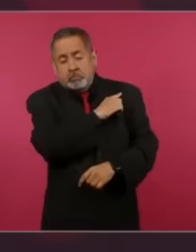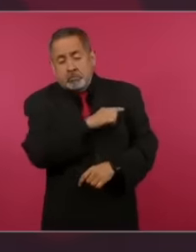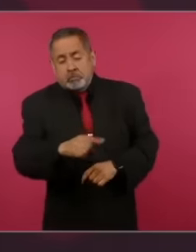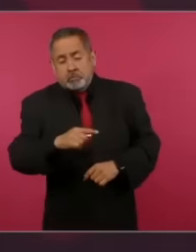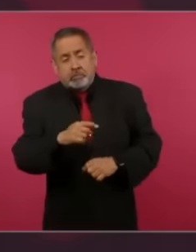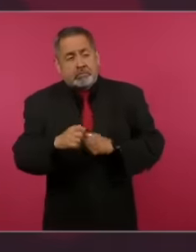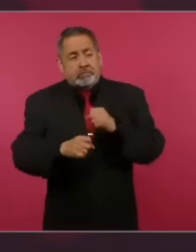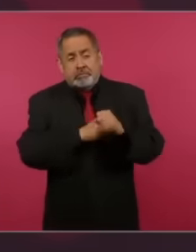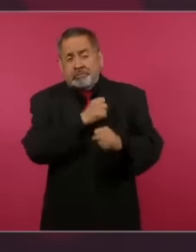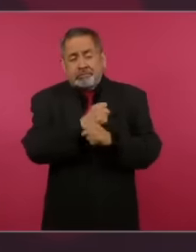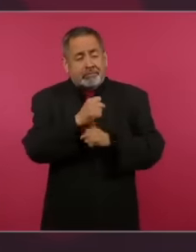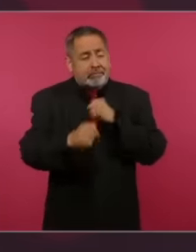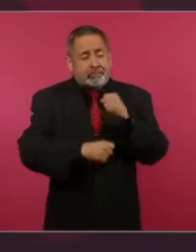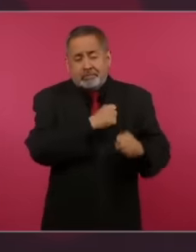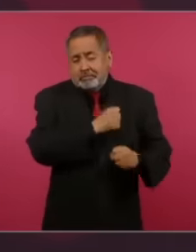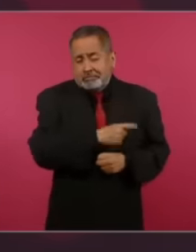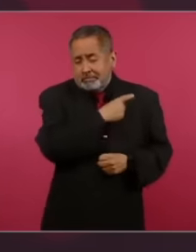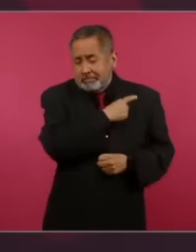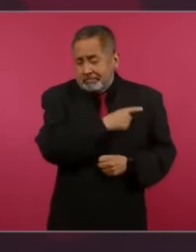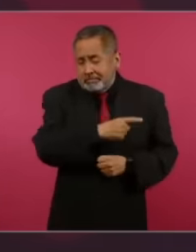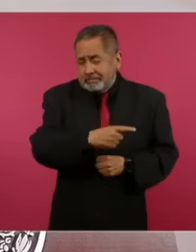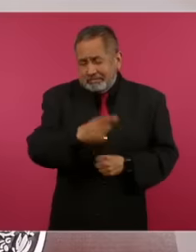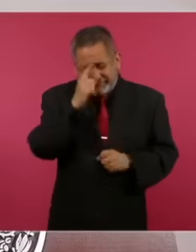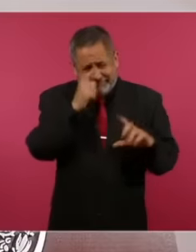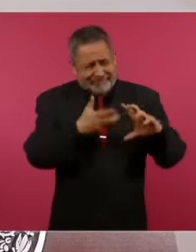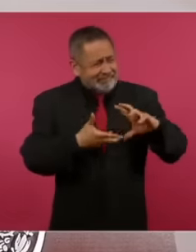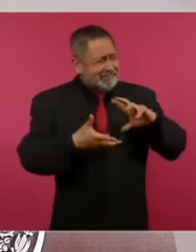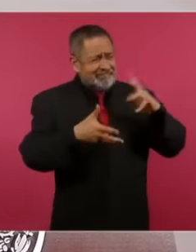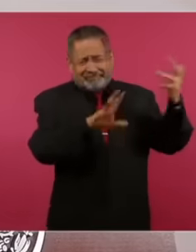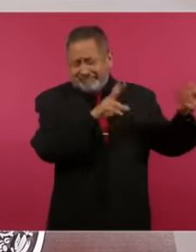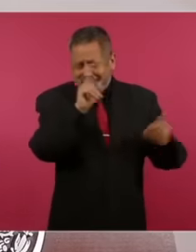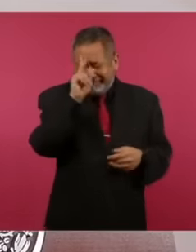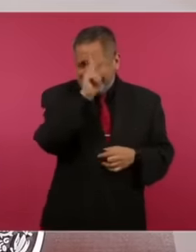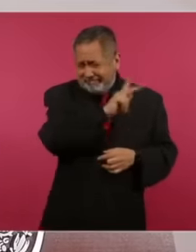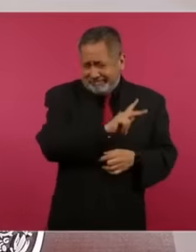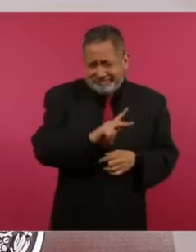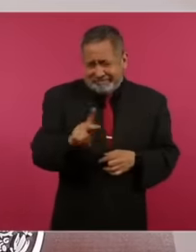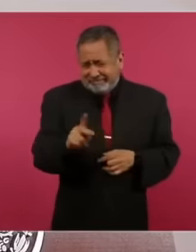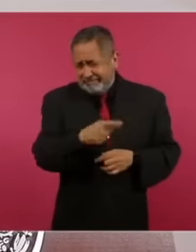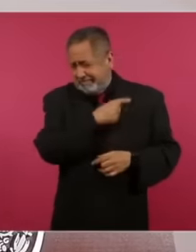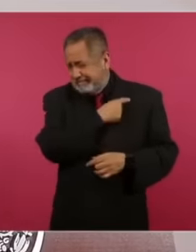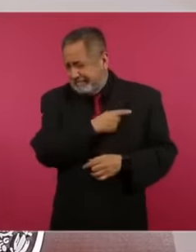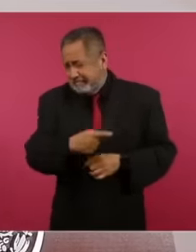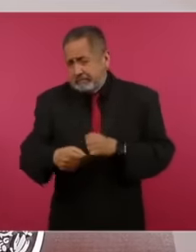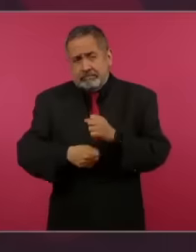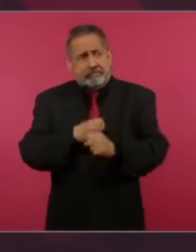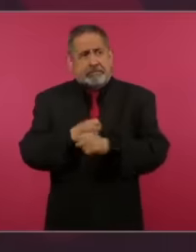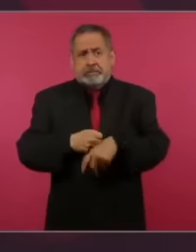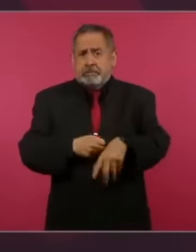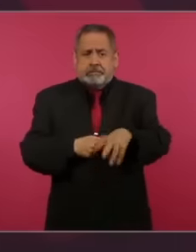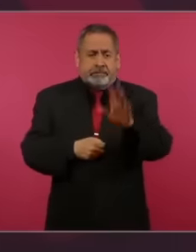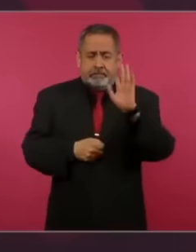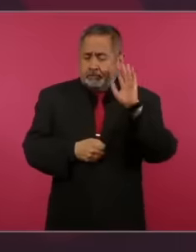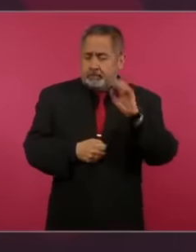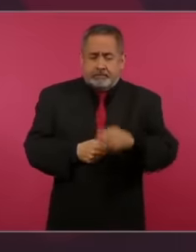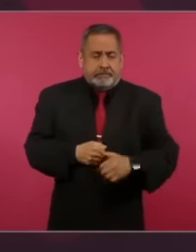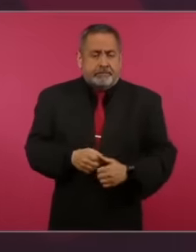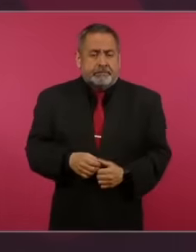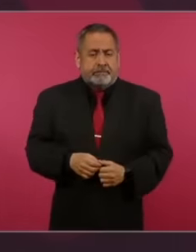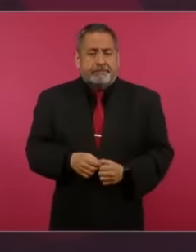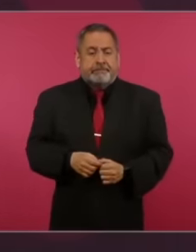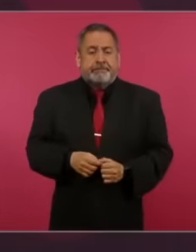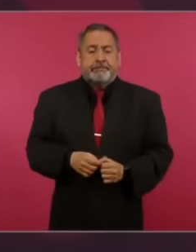decadence of a crisis